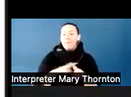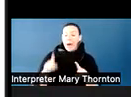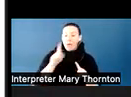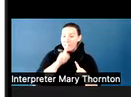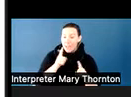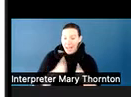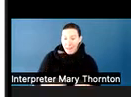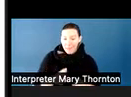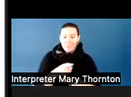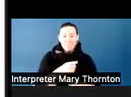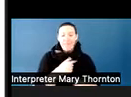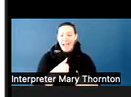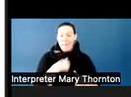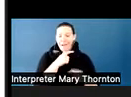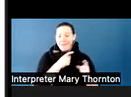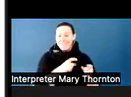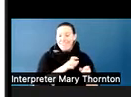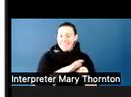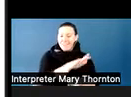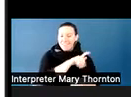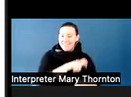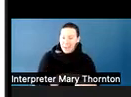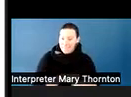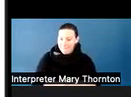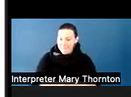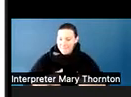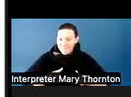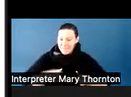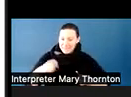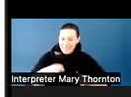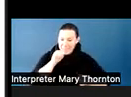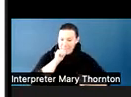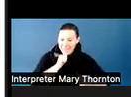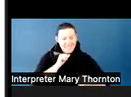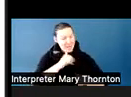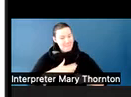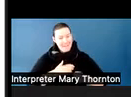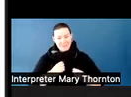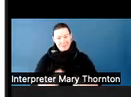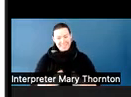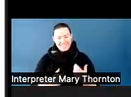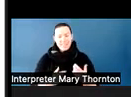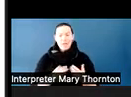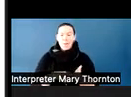I had to be patient, which is certainly not my strong suit, and I had to learn to sit in that-- what was uncomfortable